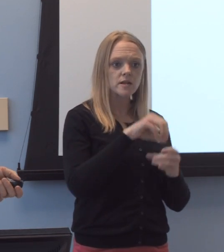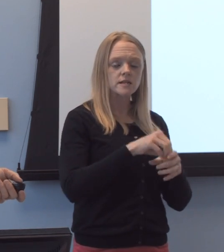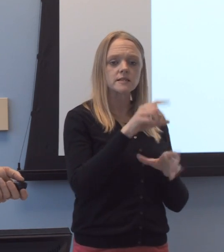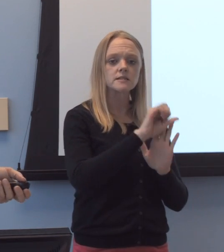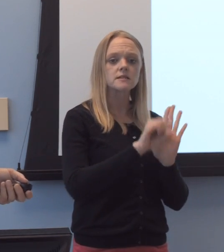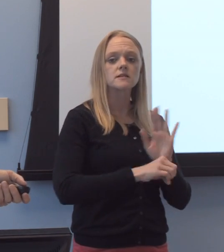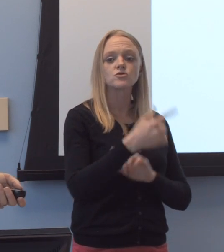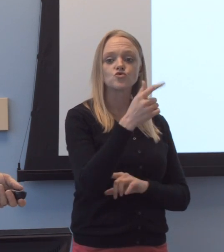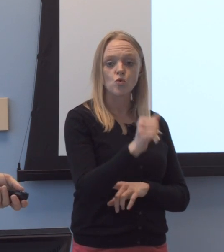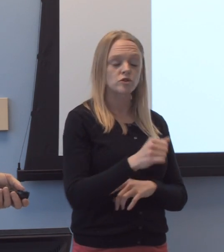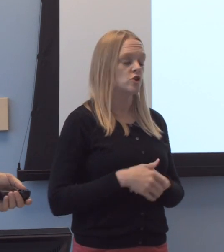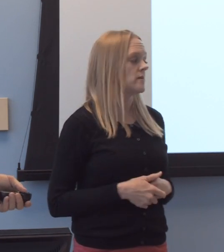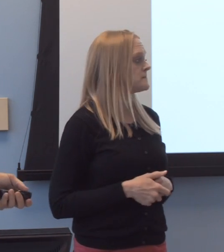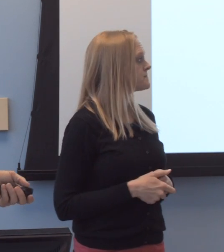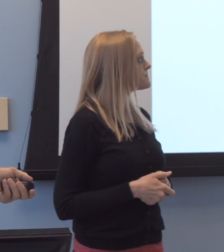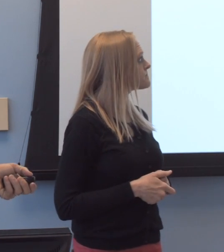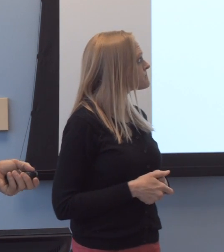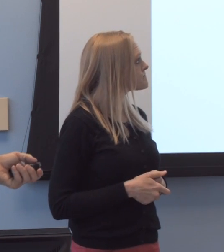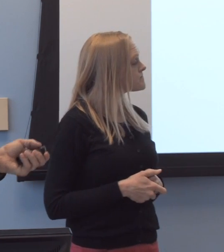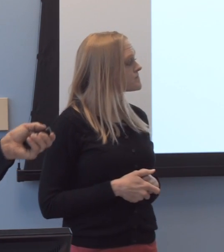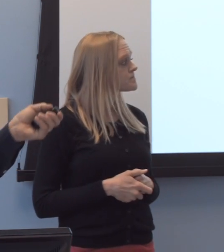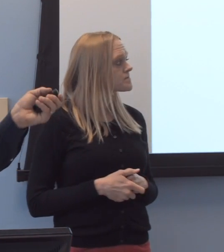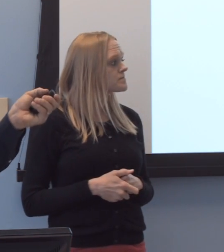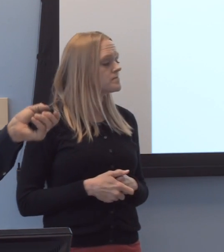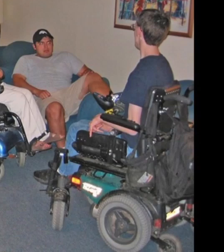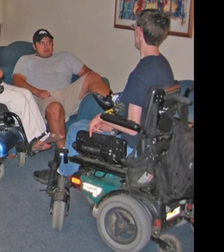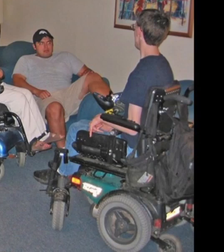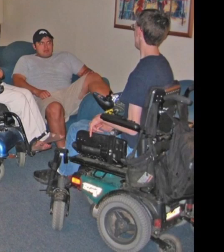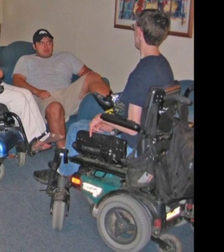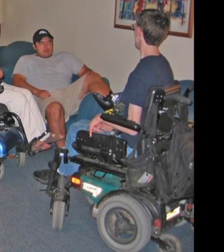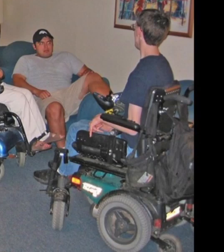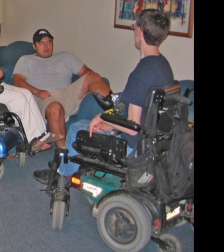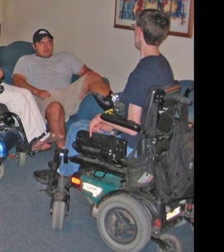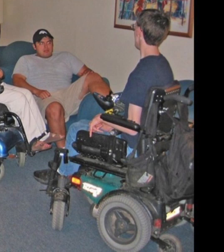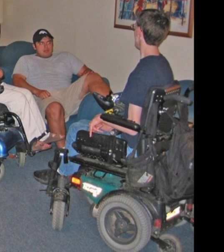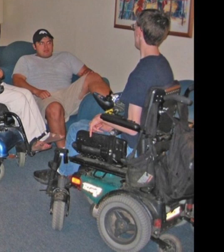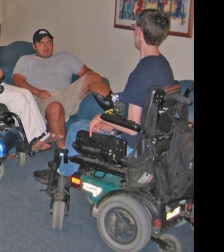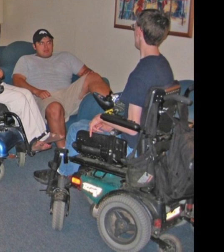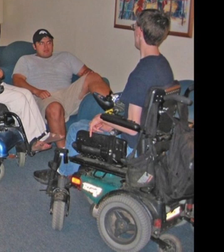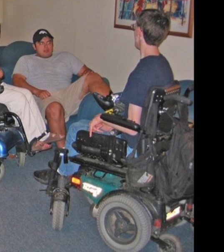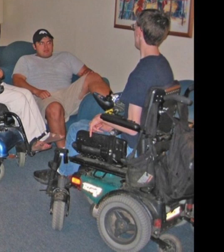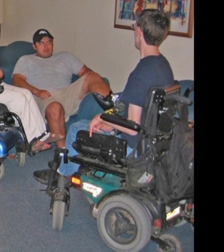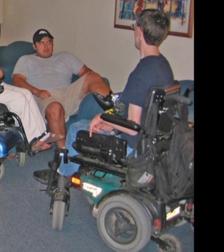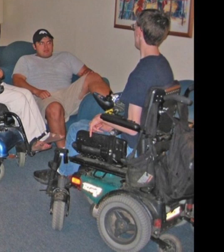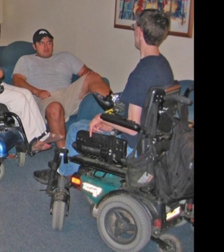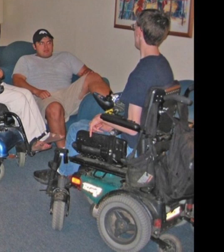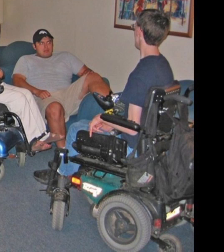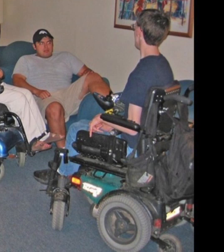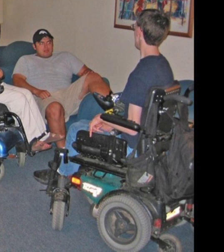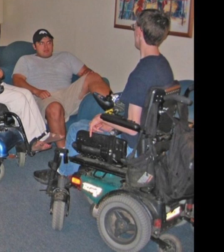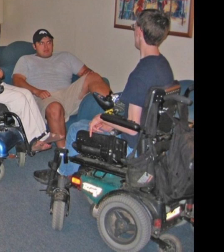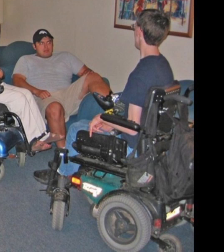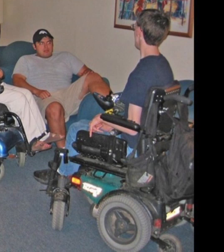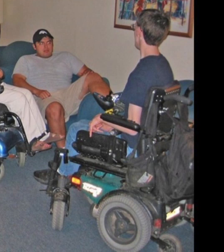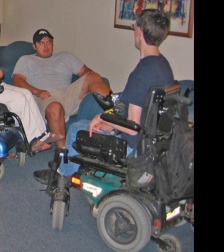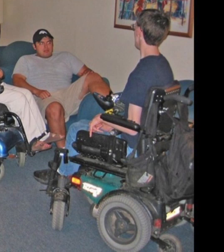Um, and, uh, a-again, I will, uh, in the interest of time, continue. Uh, residential services